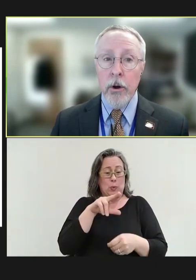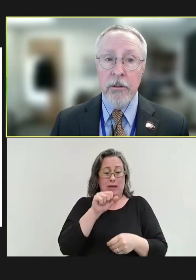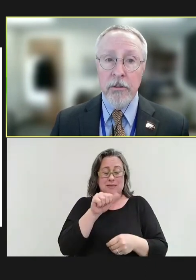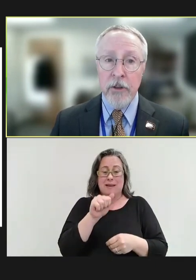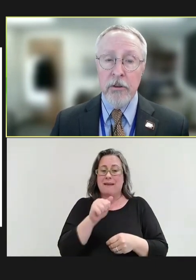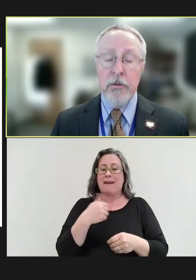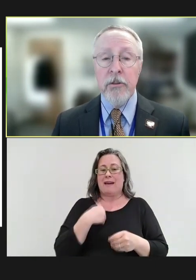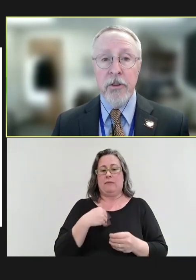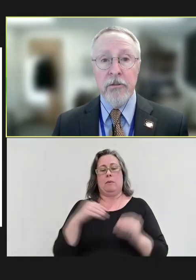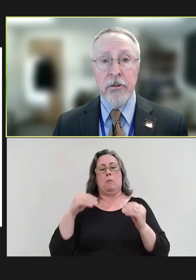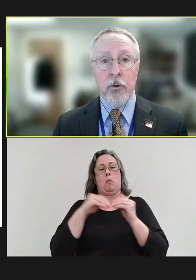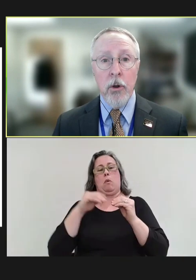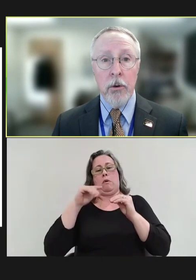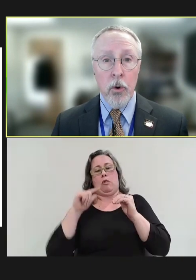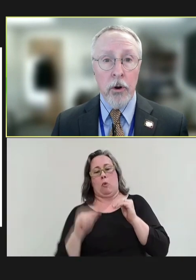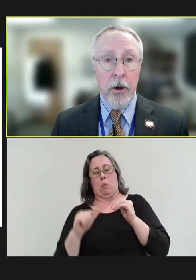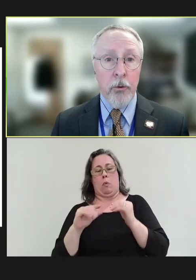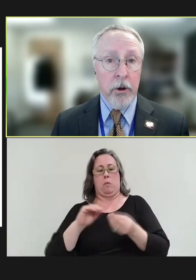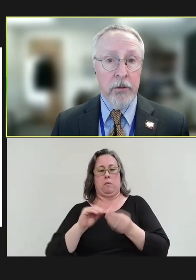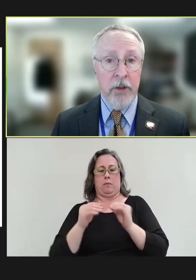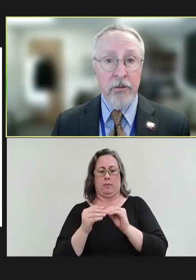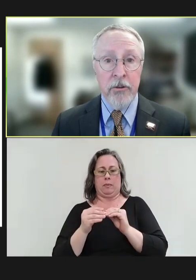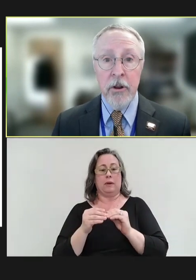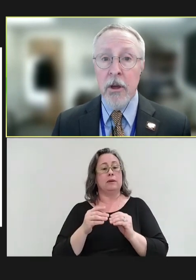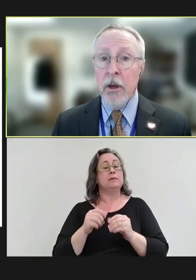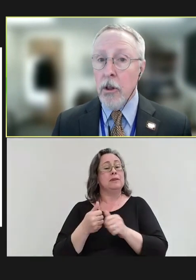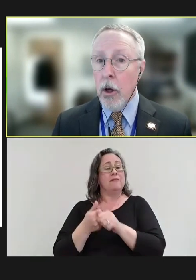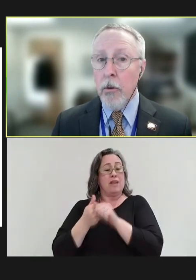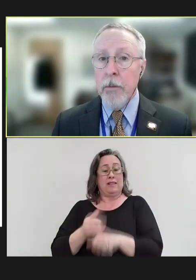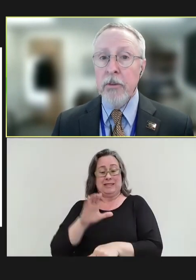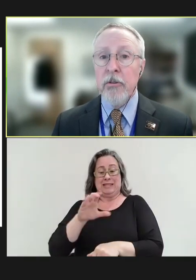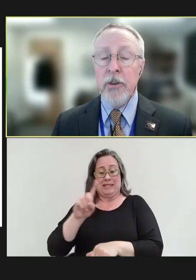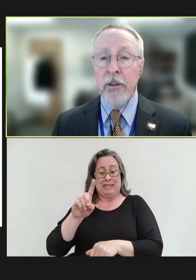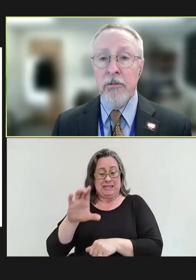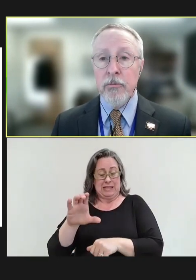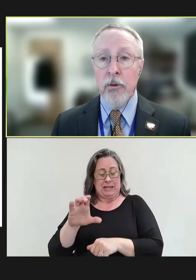to the Centers for Disease Control and World Health Organization, global measles cases rose